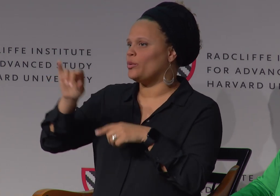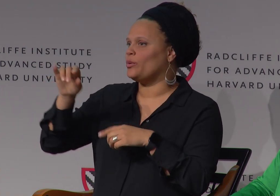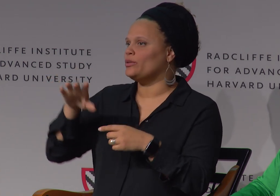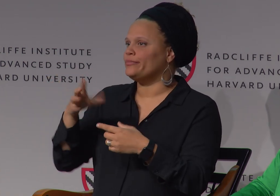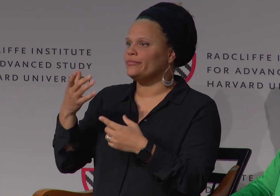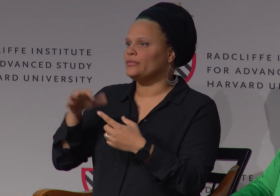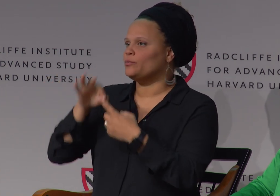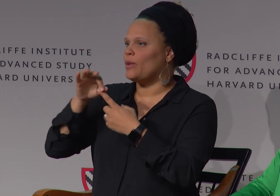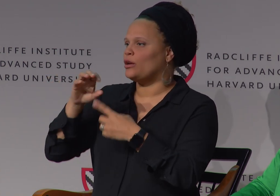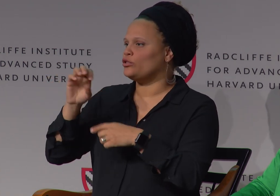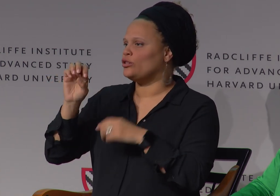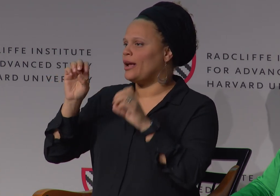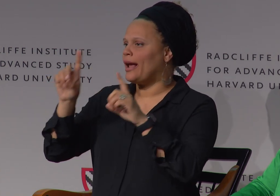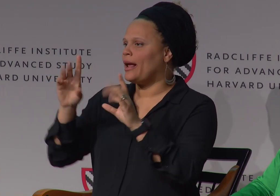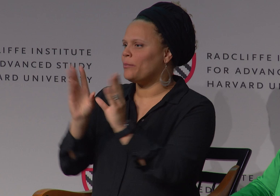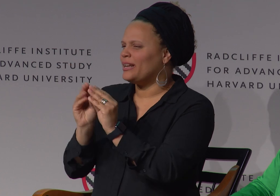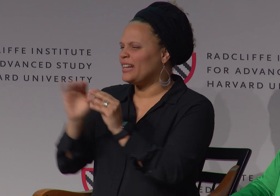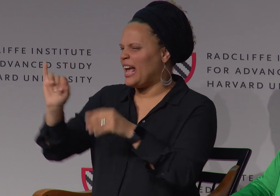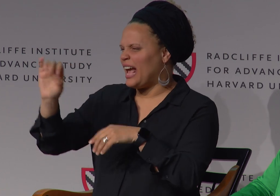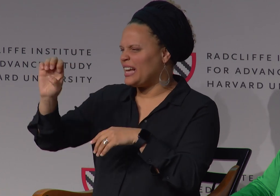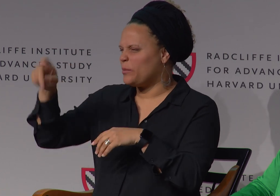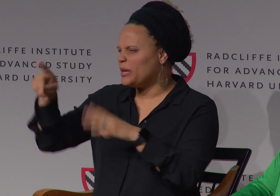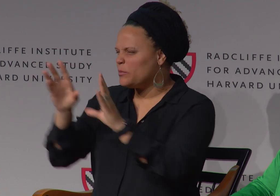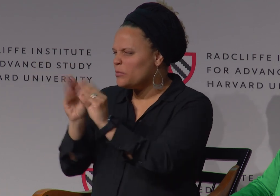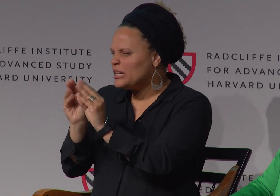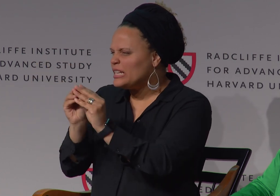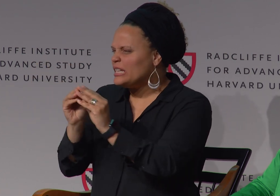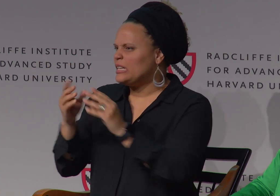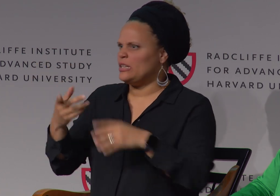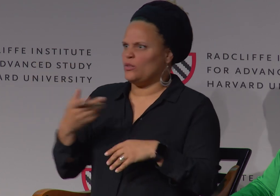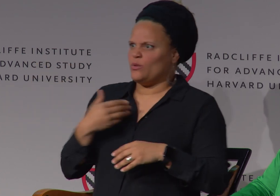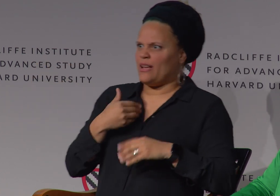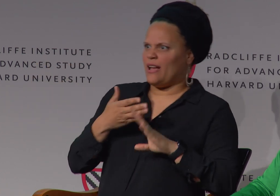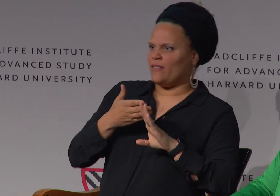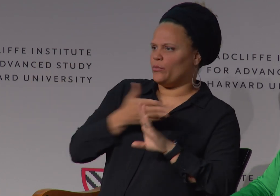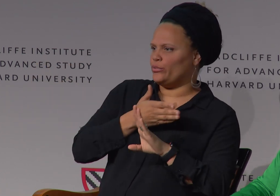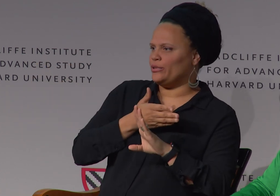or context, as an example, like a IEP meeting.